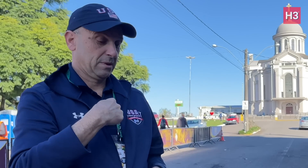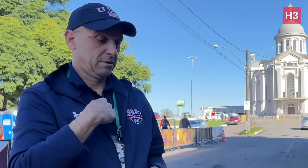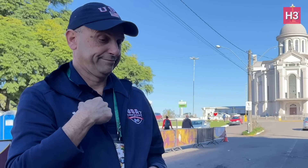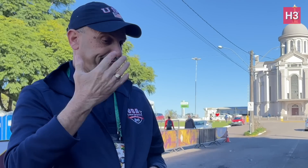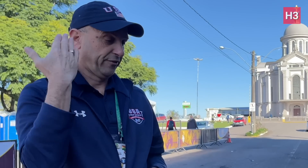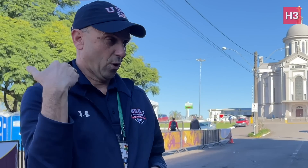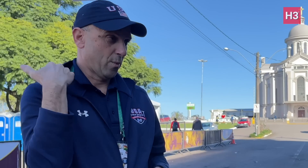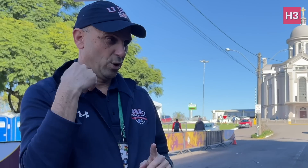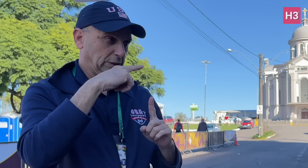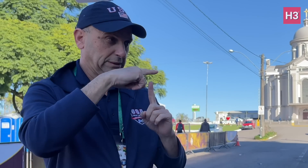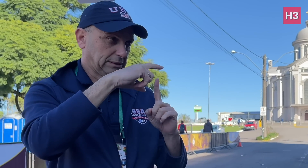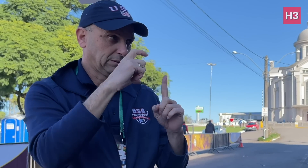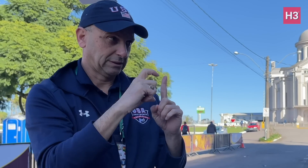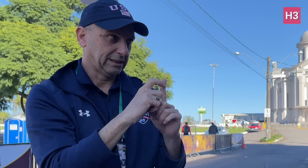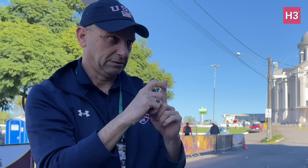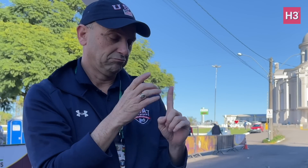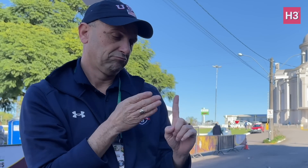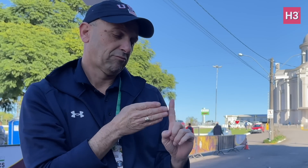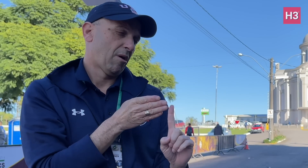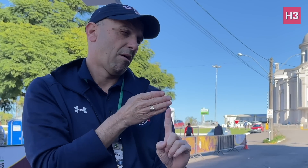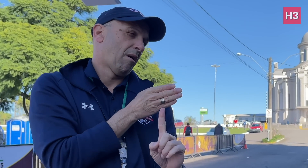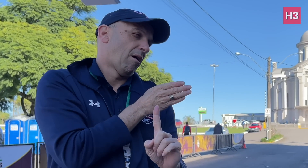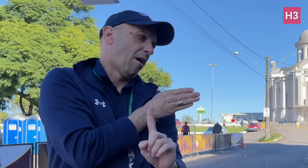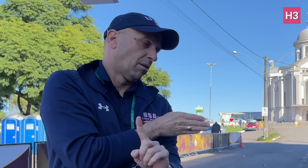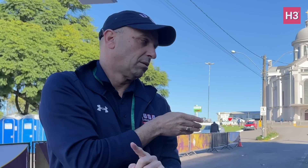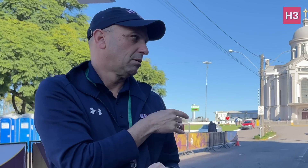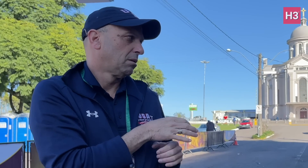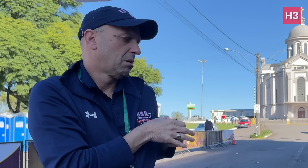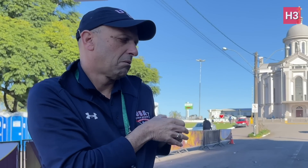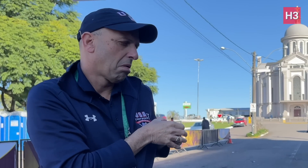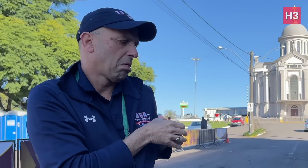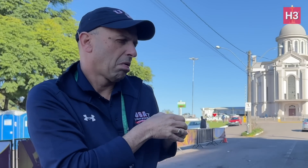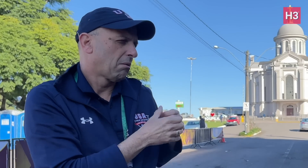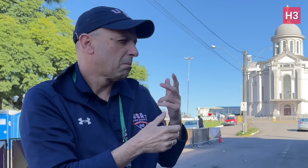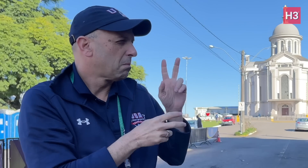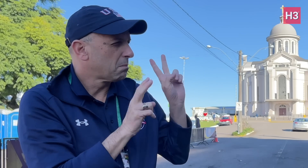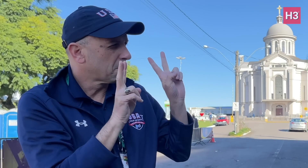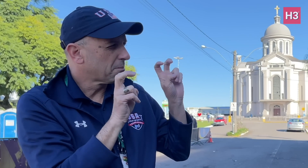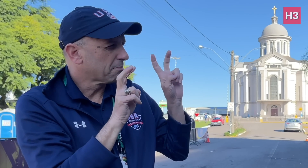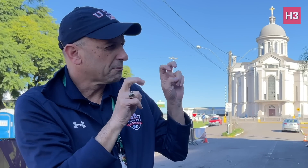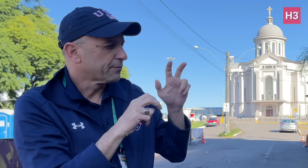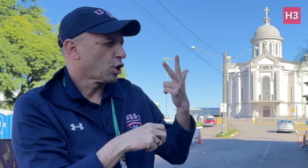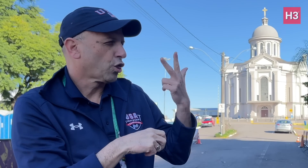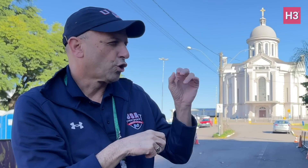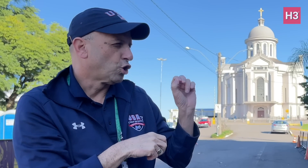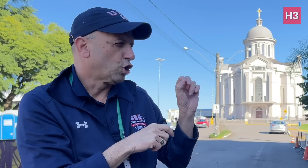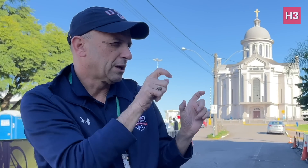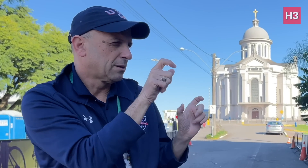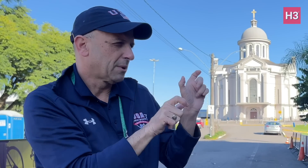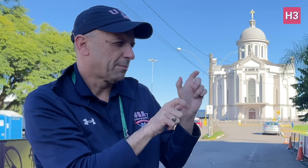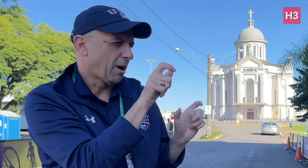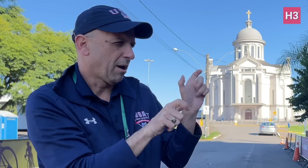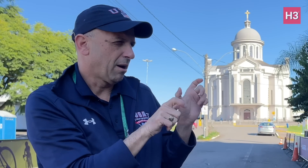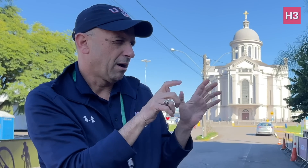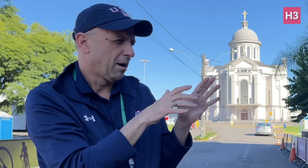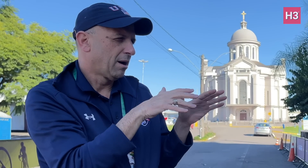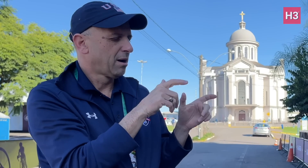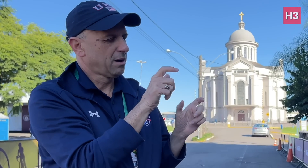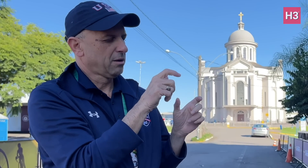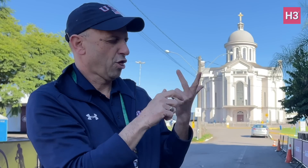When I was TD, we had around 30 men cyclists. It was a small group.